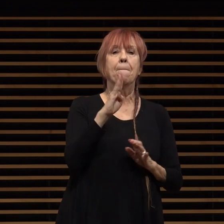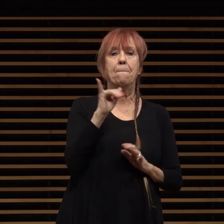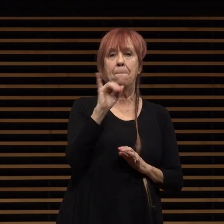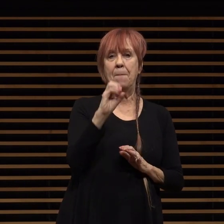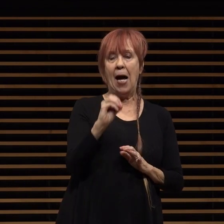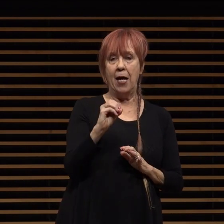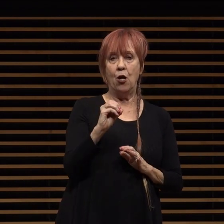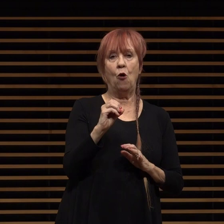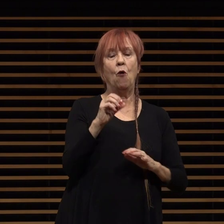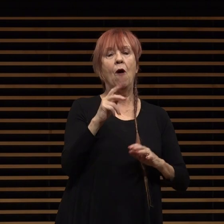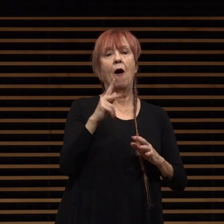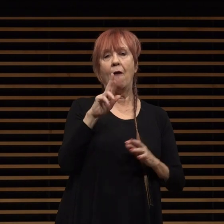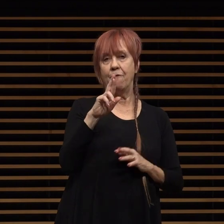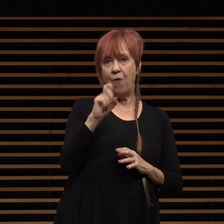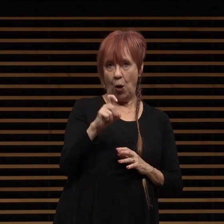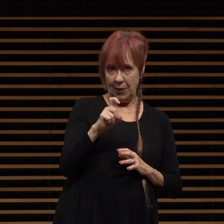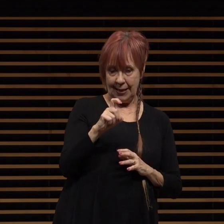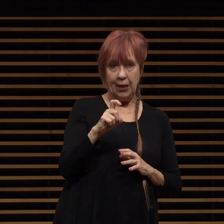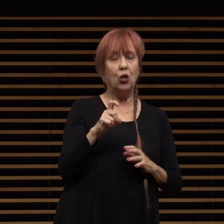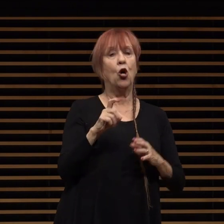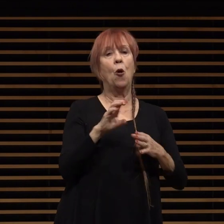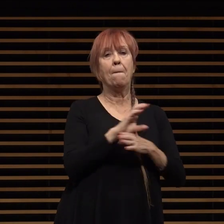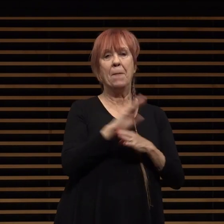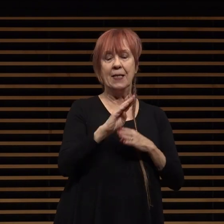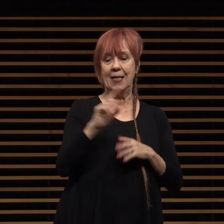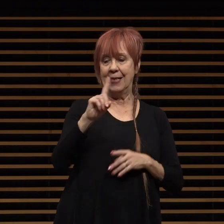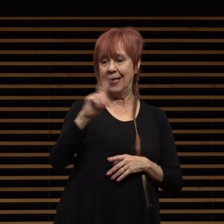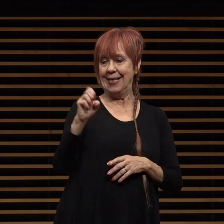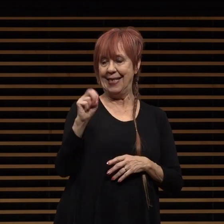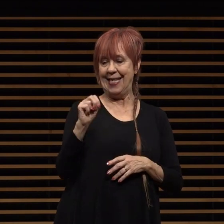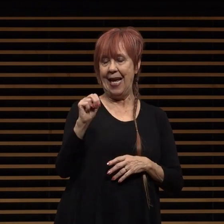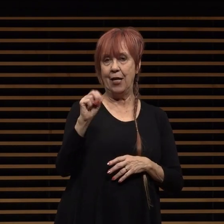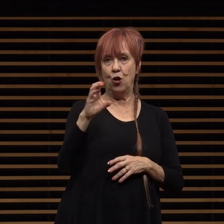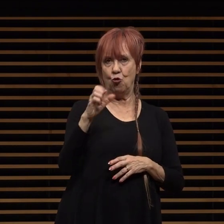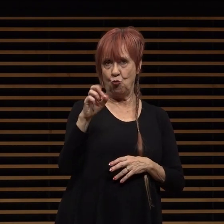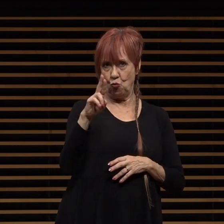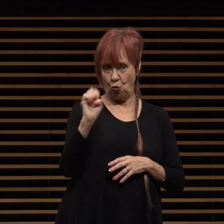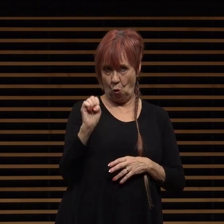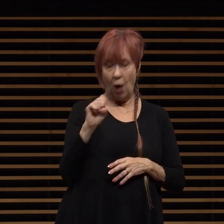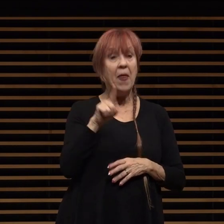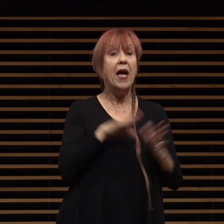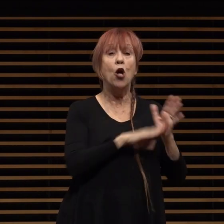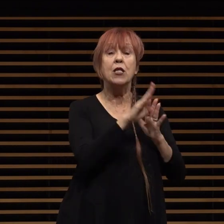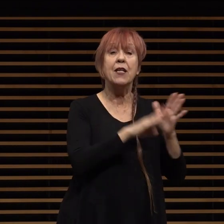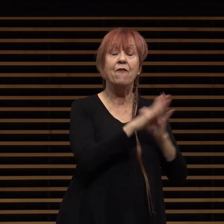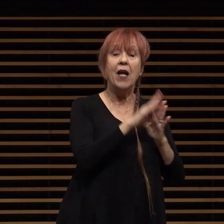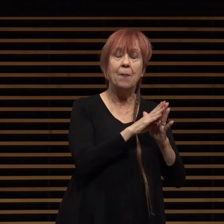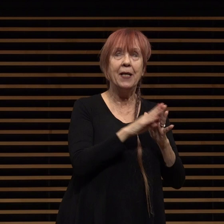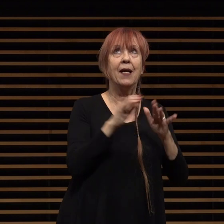pasadena xencor which is developing developing